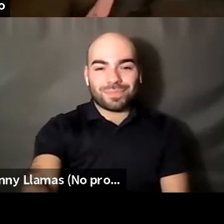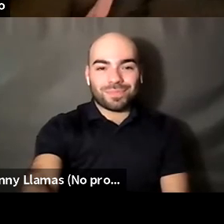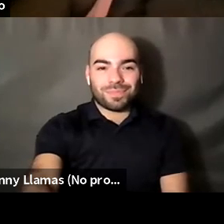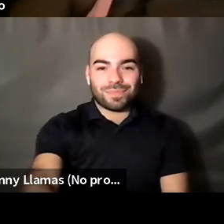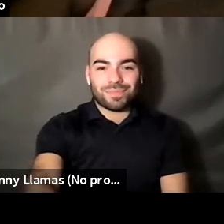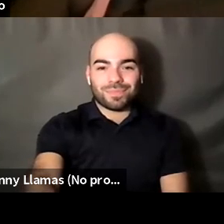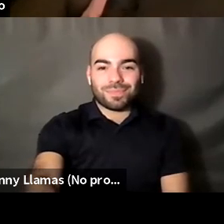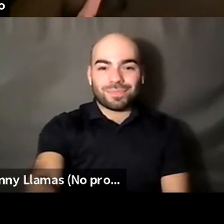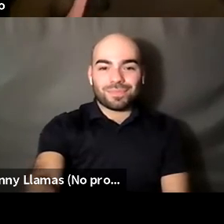Nahshon Anderson: We all just sign off.